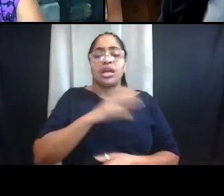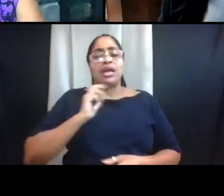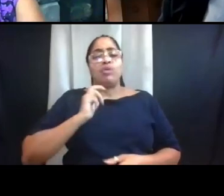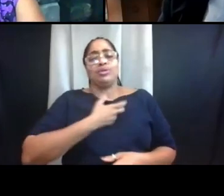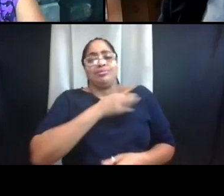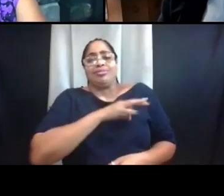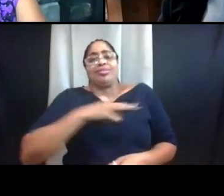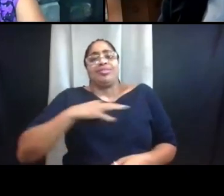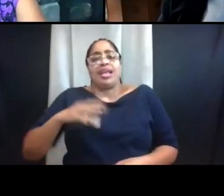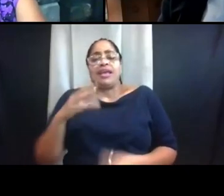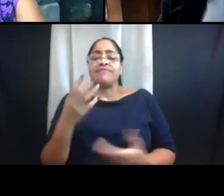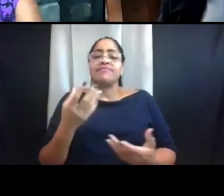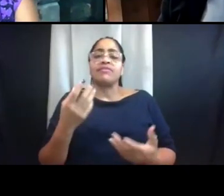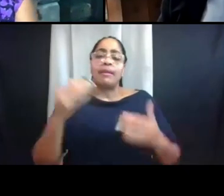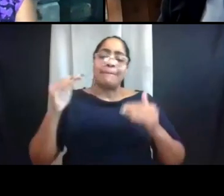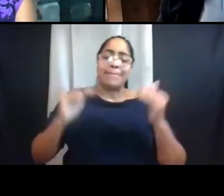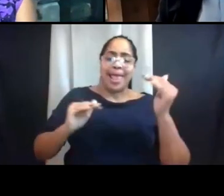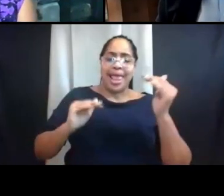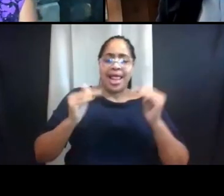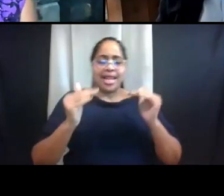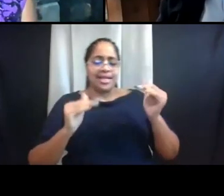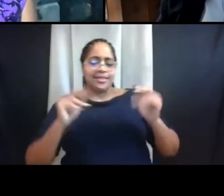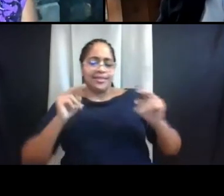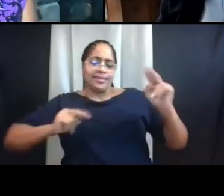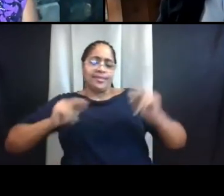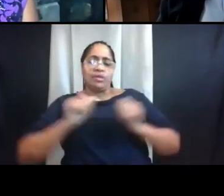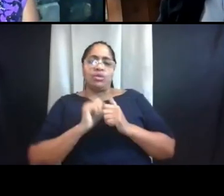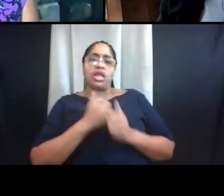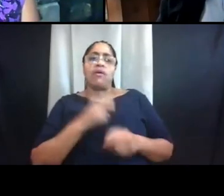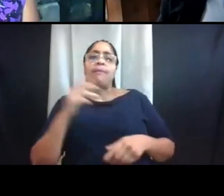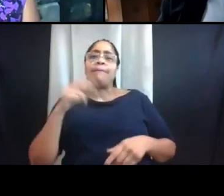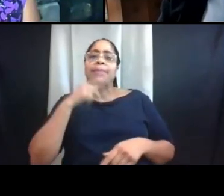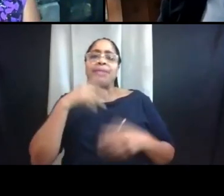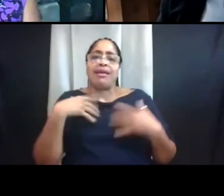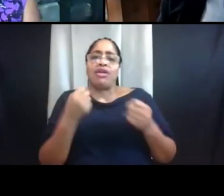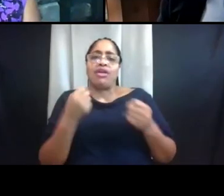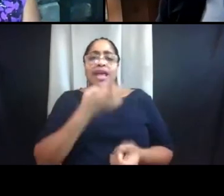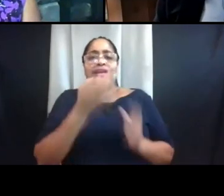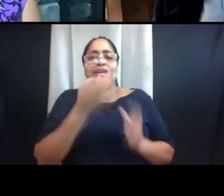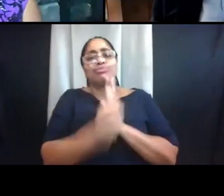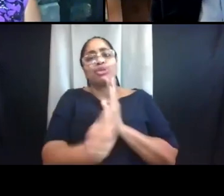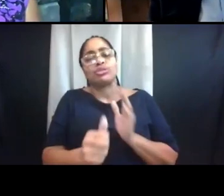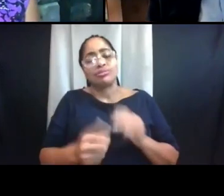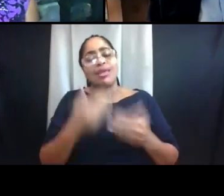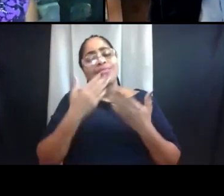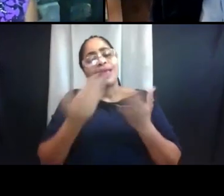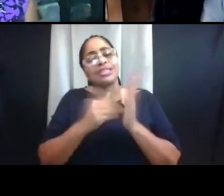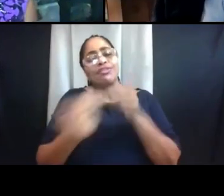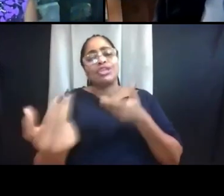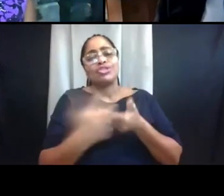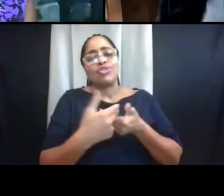balanced with the guidance from our public health experts. Thank you again for joining us today. Take care and stay well.